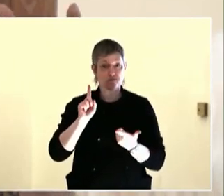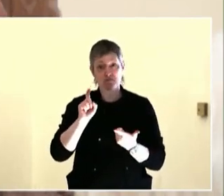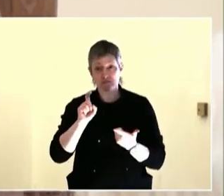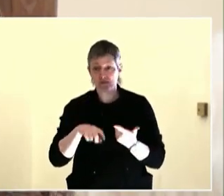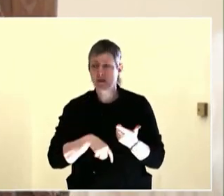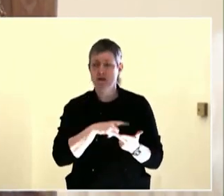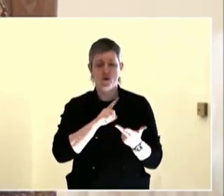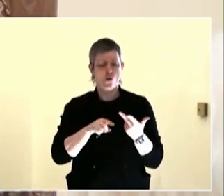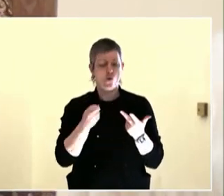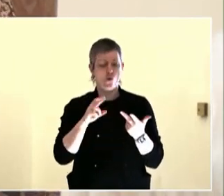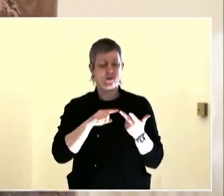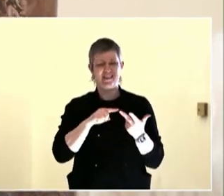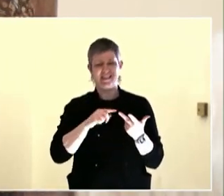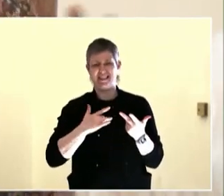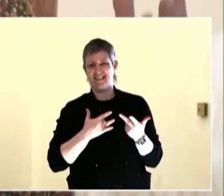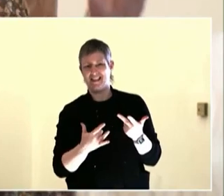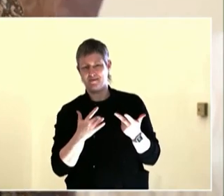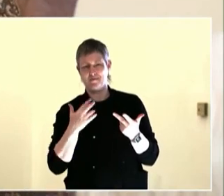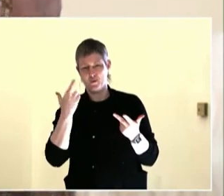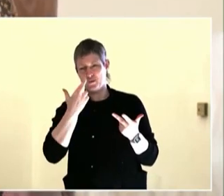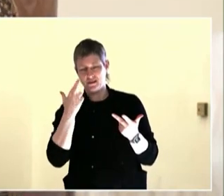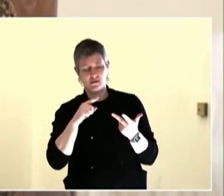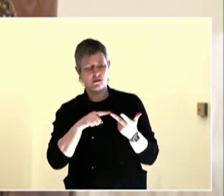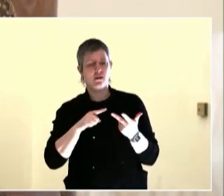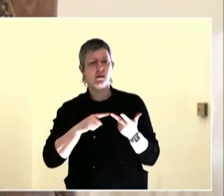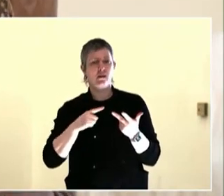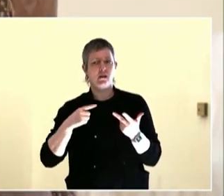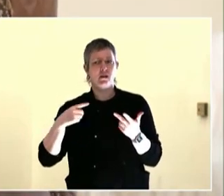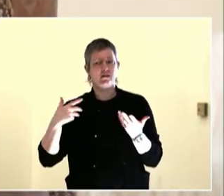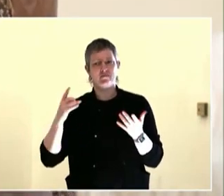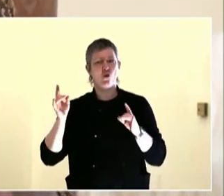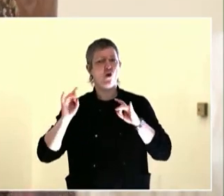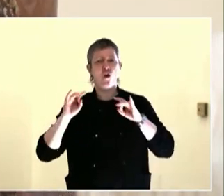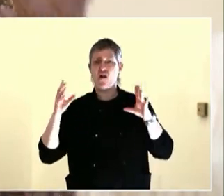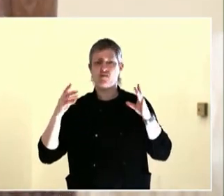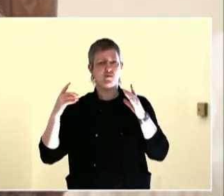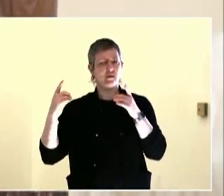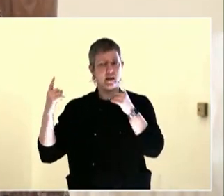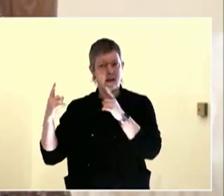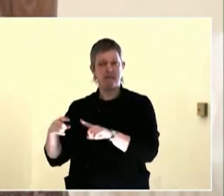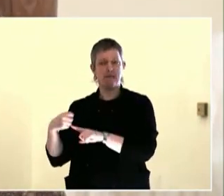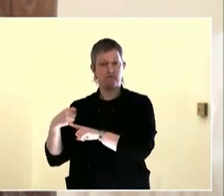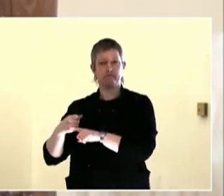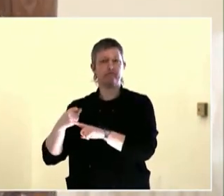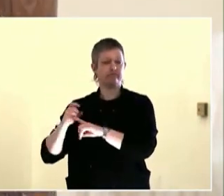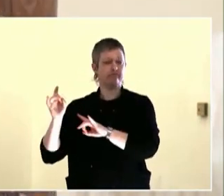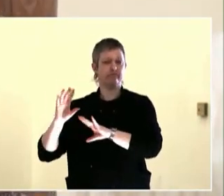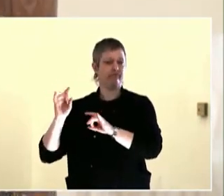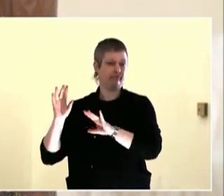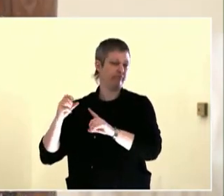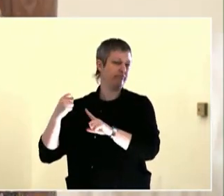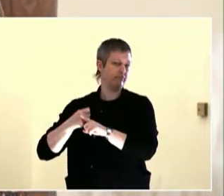the heart of civic engagement. Never doubt that a small group of thoughtful, committed